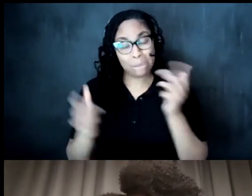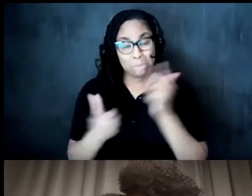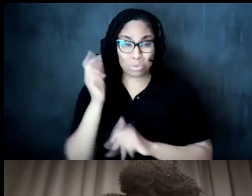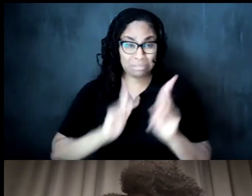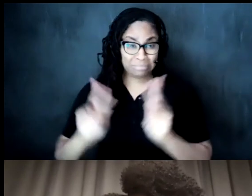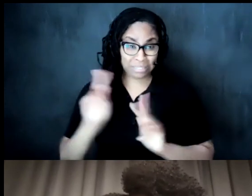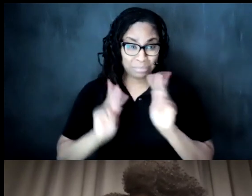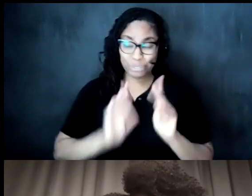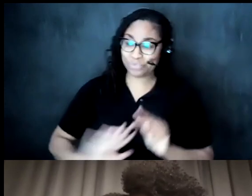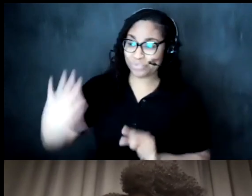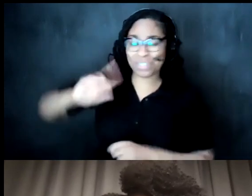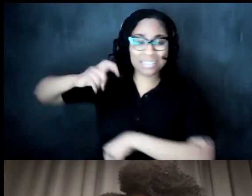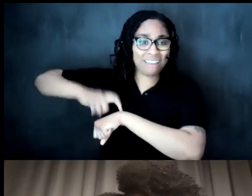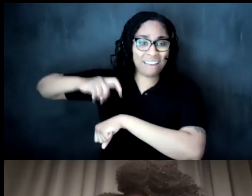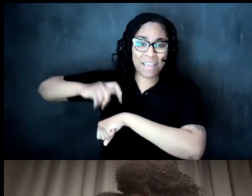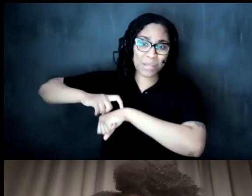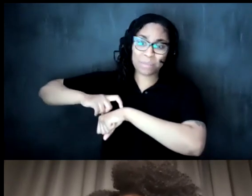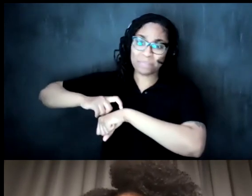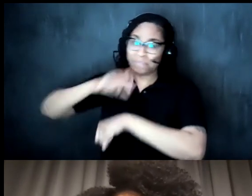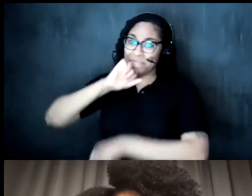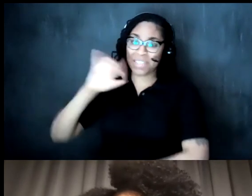during that time they're they're in their 80s some of them are in their 90s